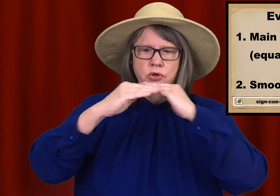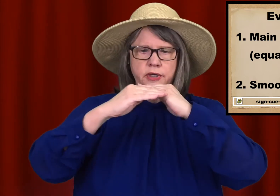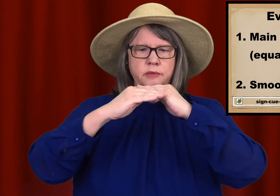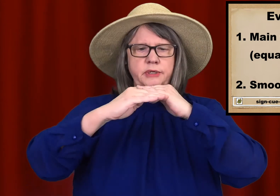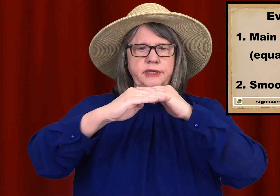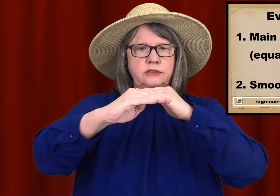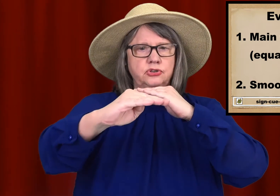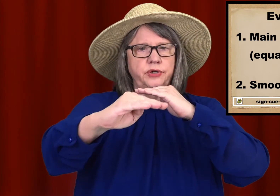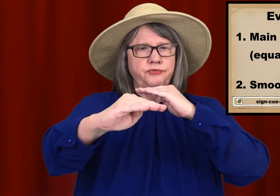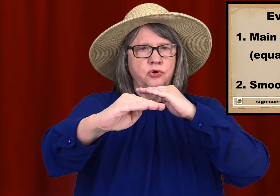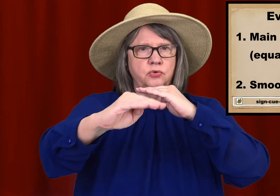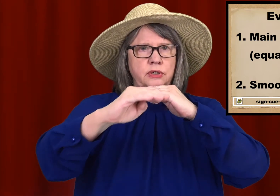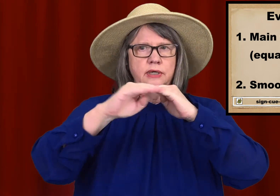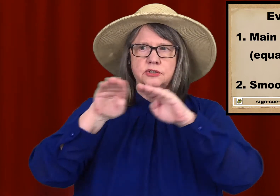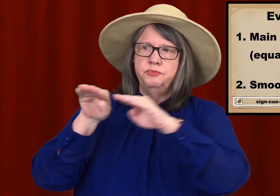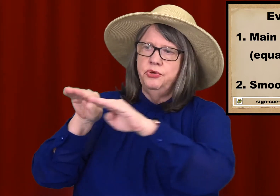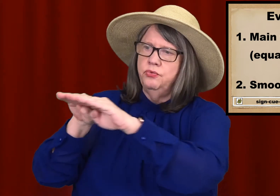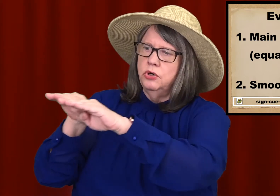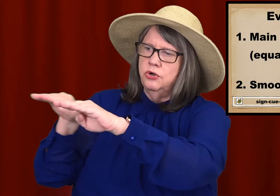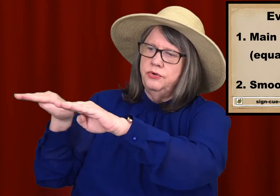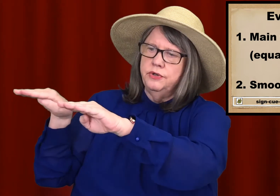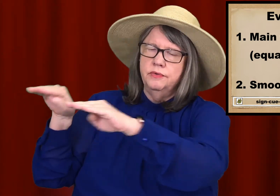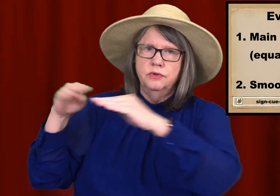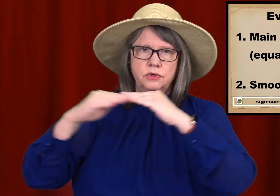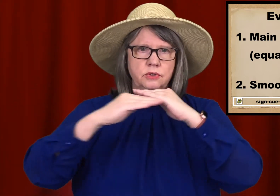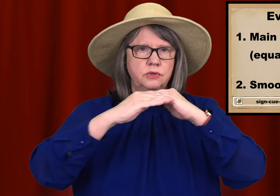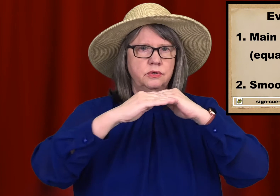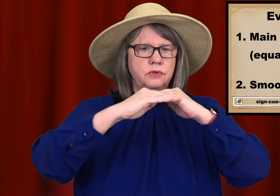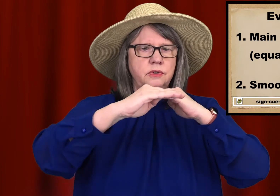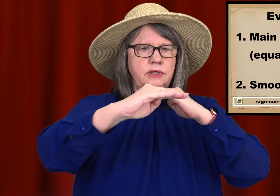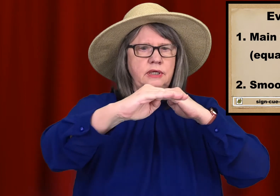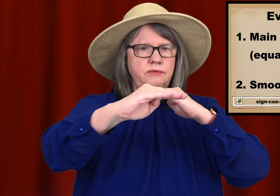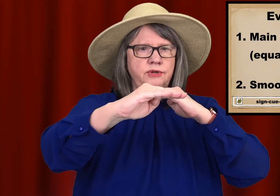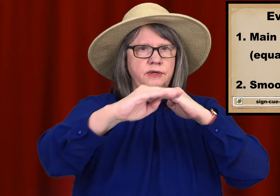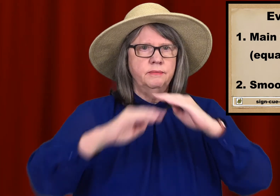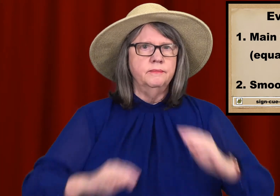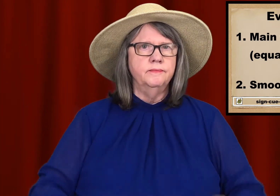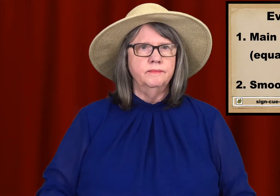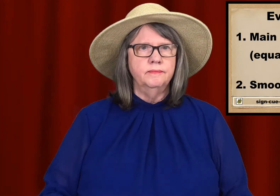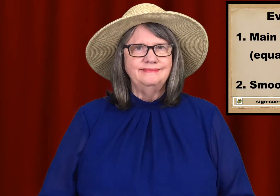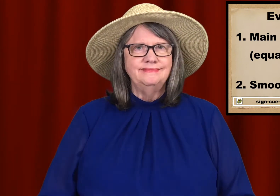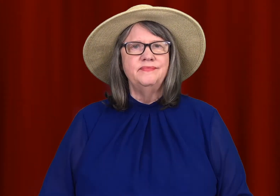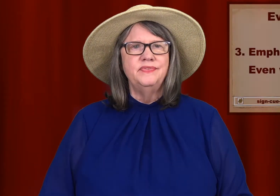It can be done straight forward, like a smooth road. EVEN.